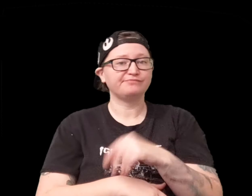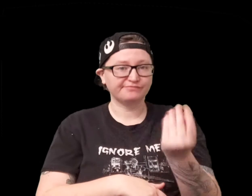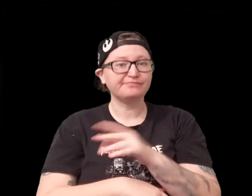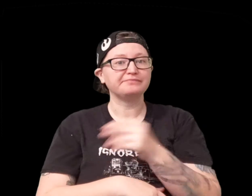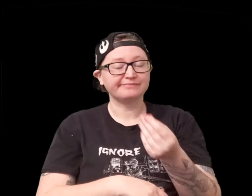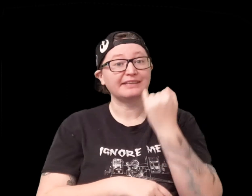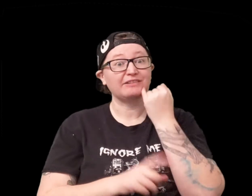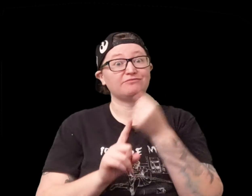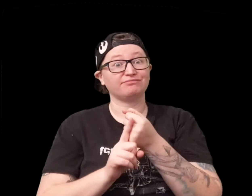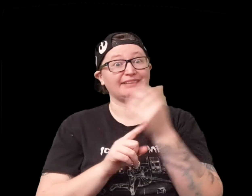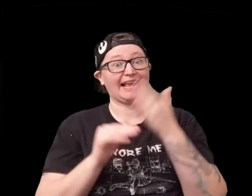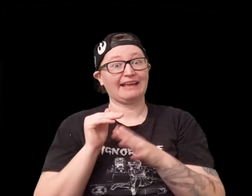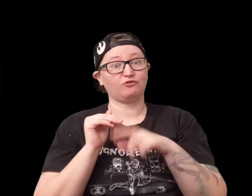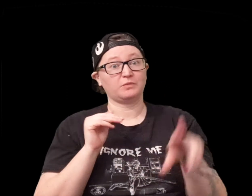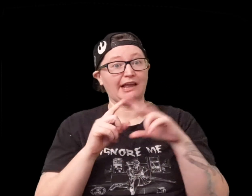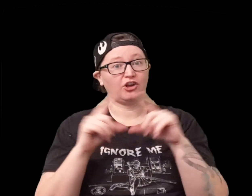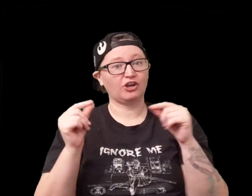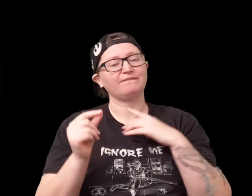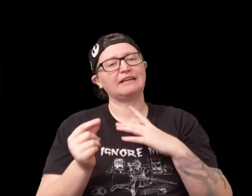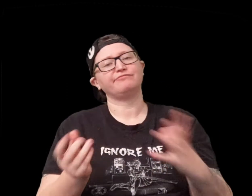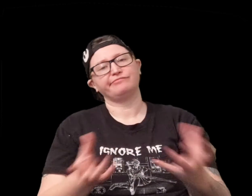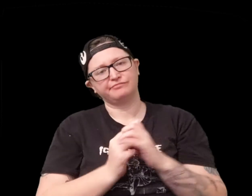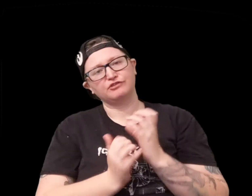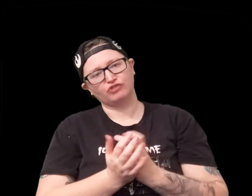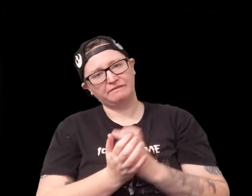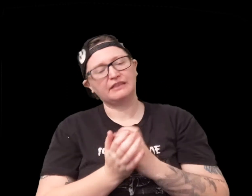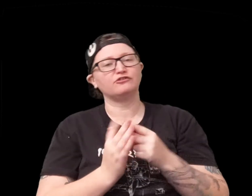turn each card is somebody's turn if it hits the end of the round card then you take them